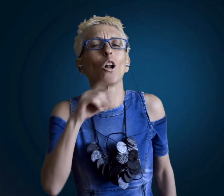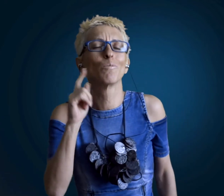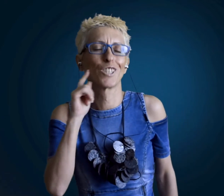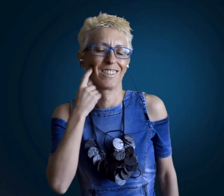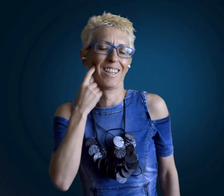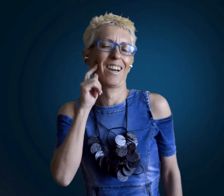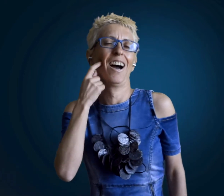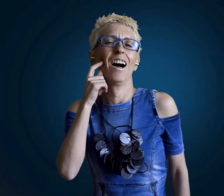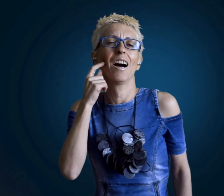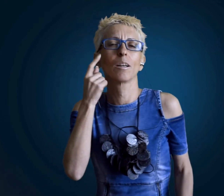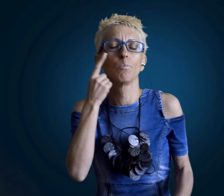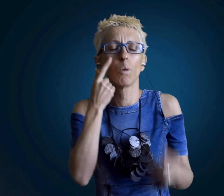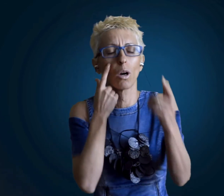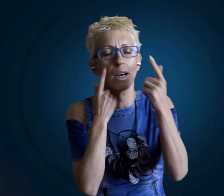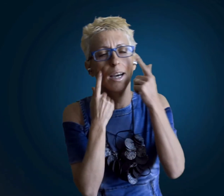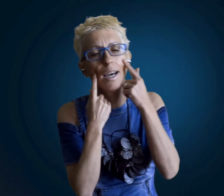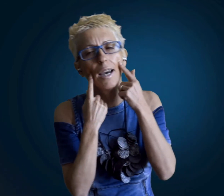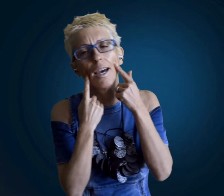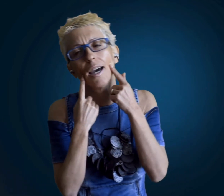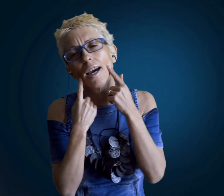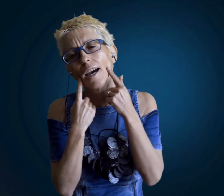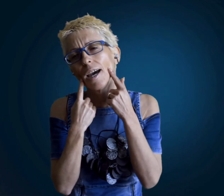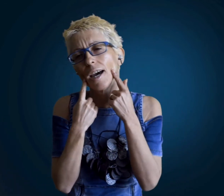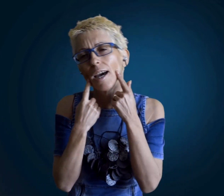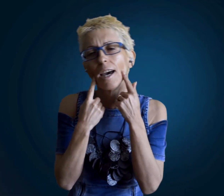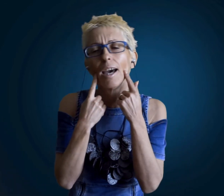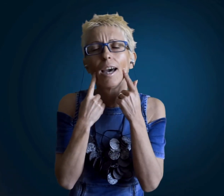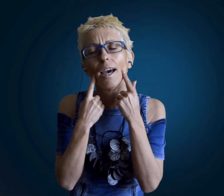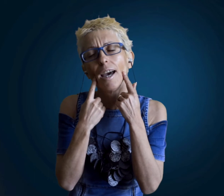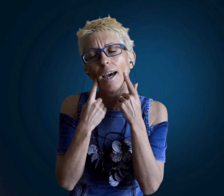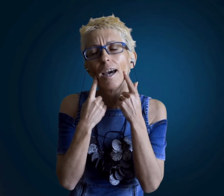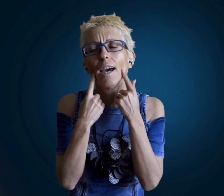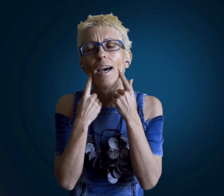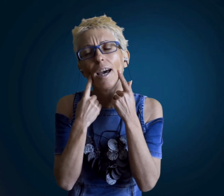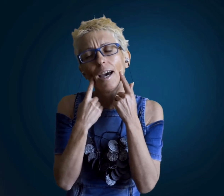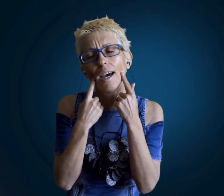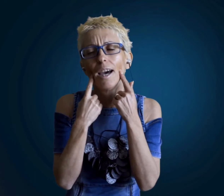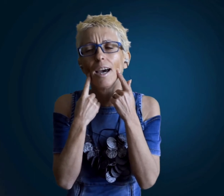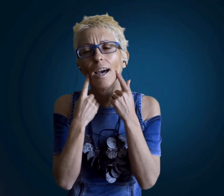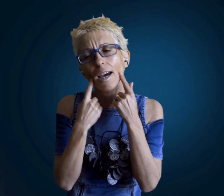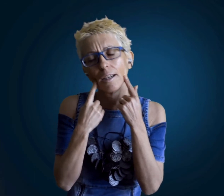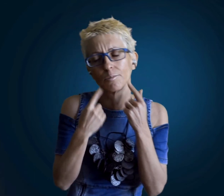anyone who laugh is crying